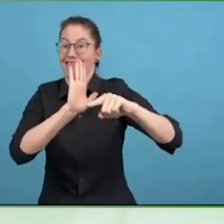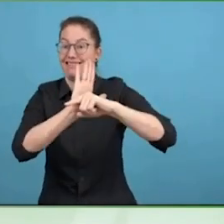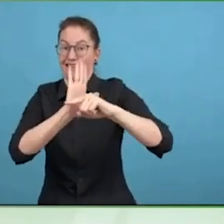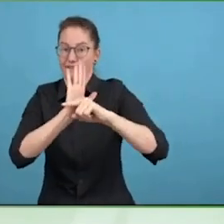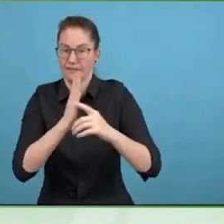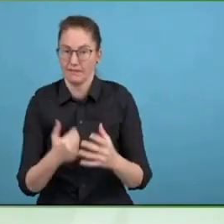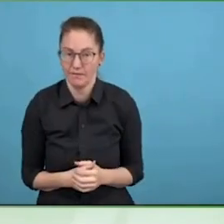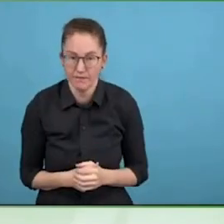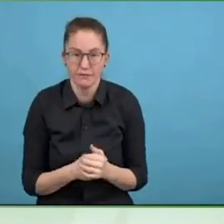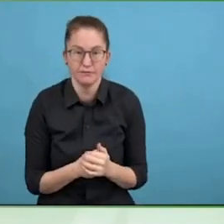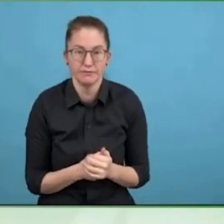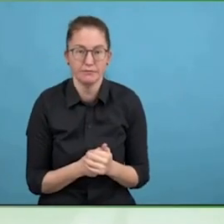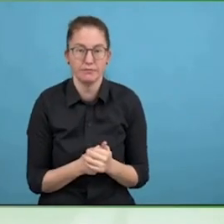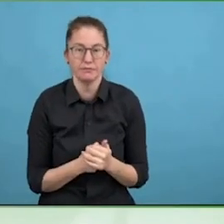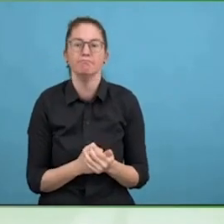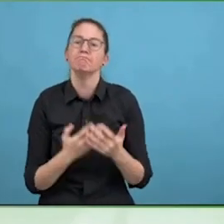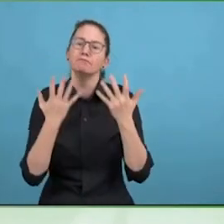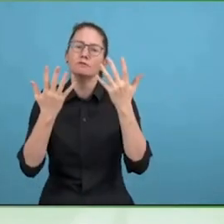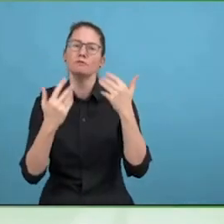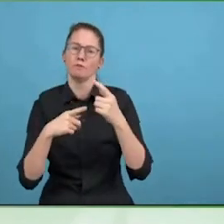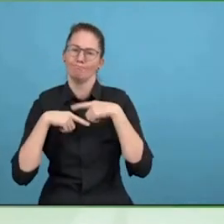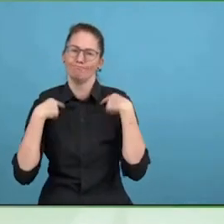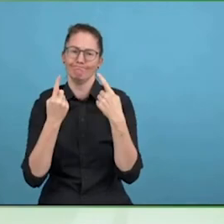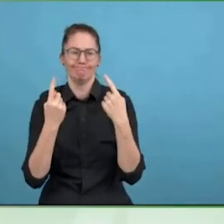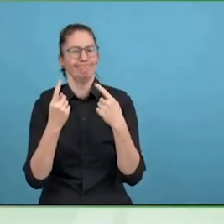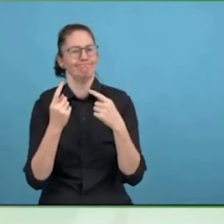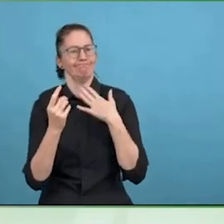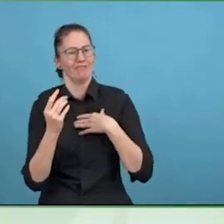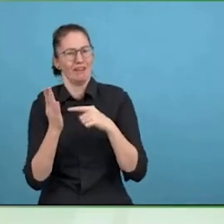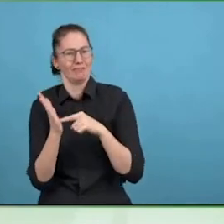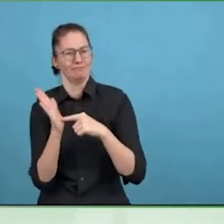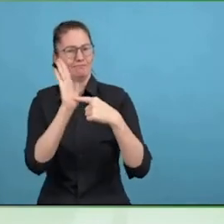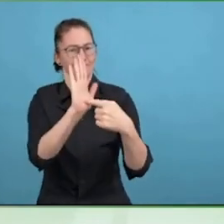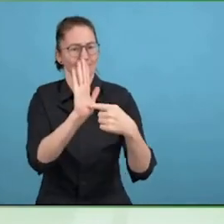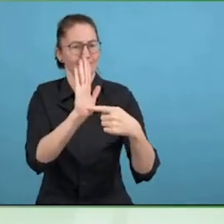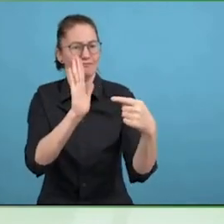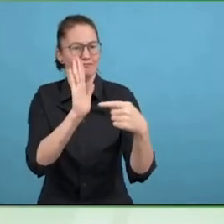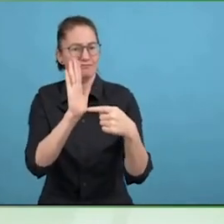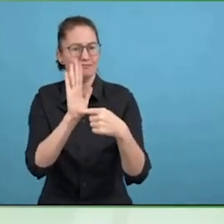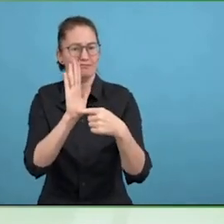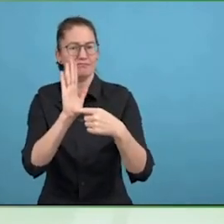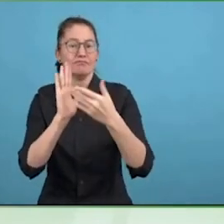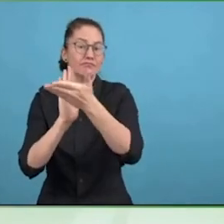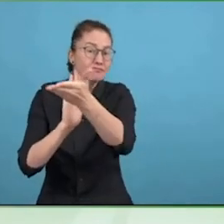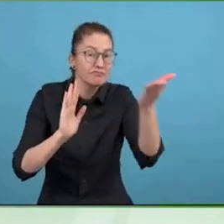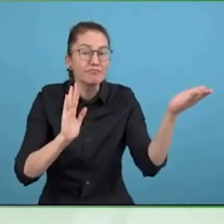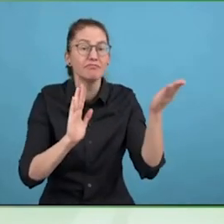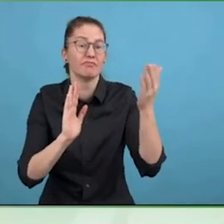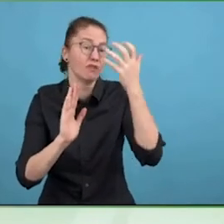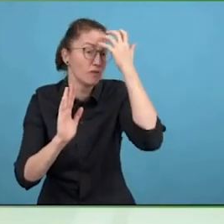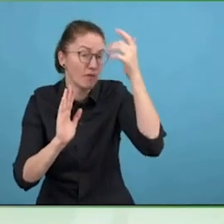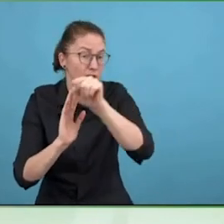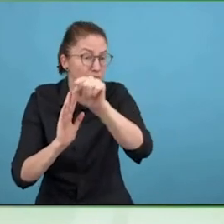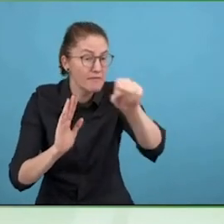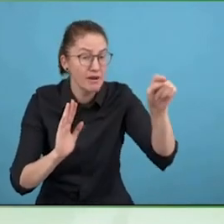it is a large organisation. We are headquartered in France but we are all over the world. And what do you do?